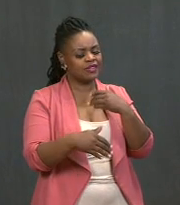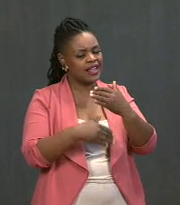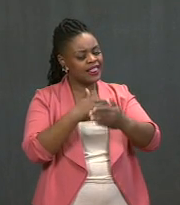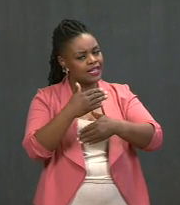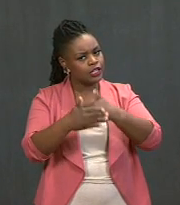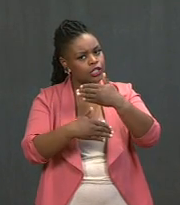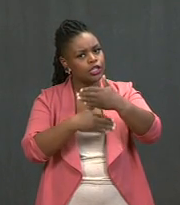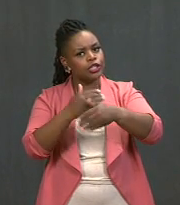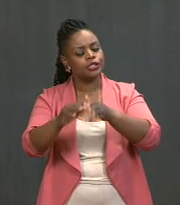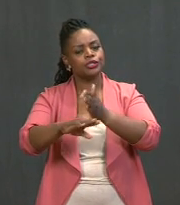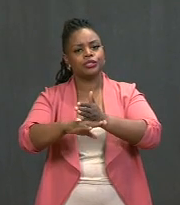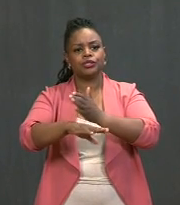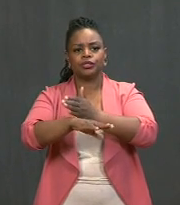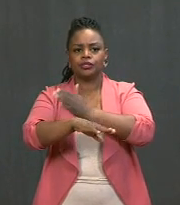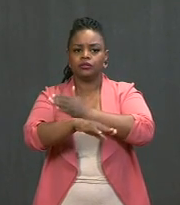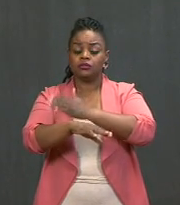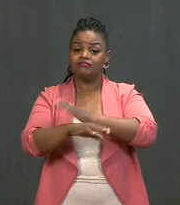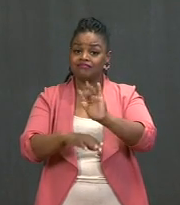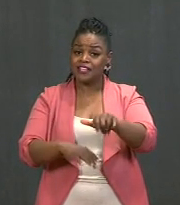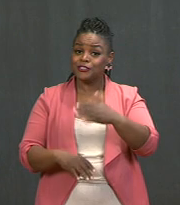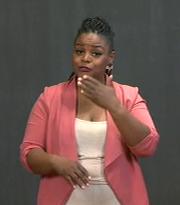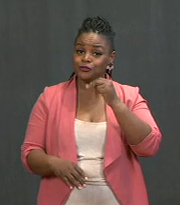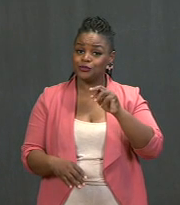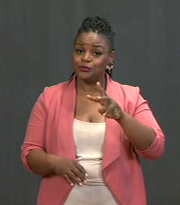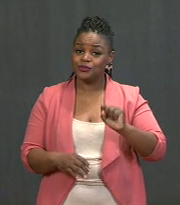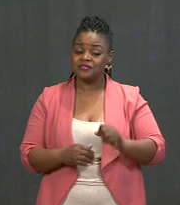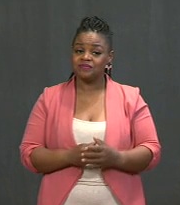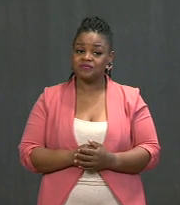There is a lot of good news, but there is also some bad news.